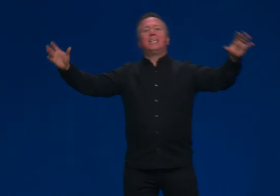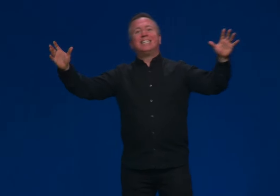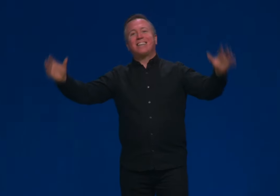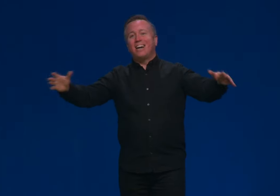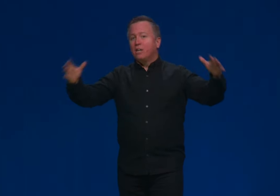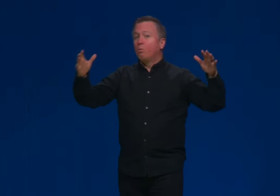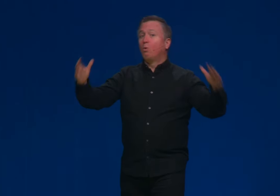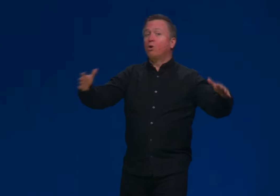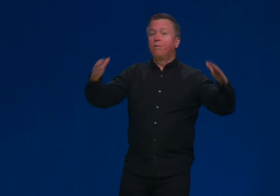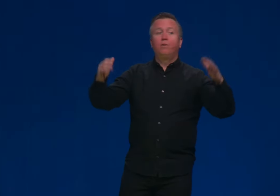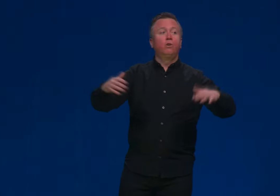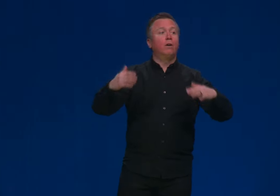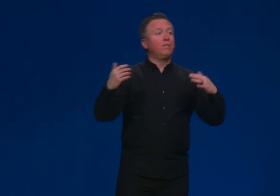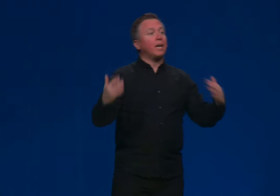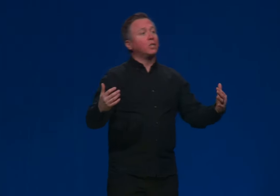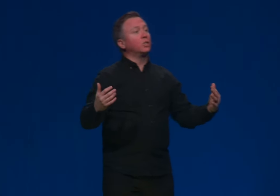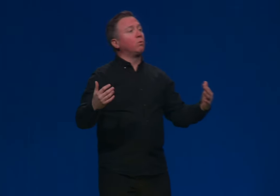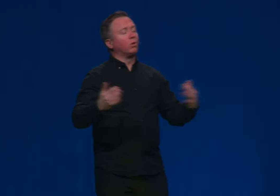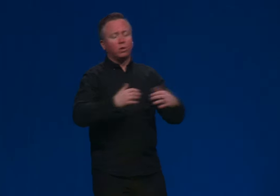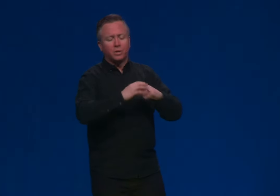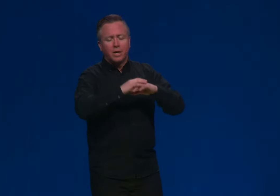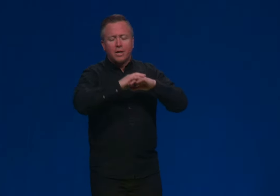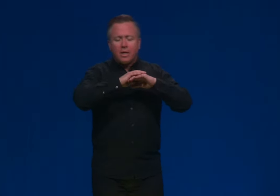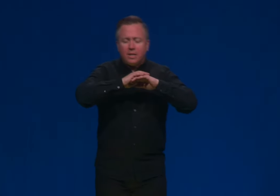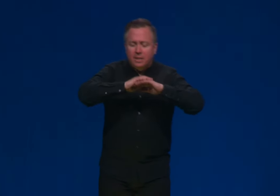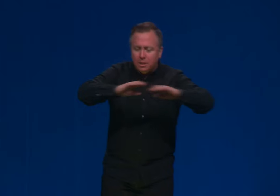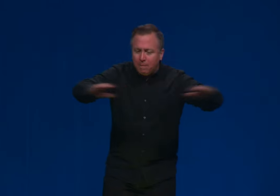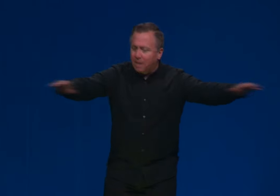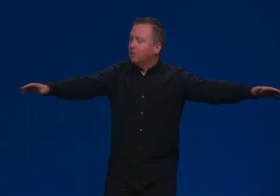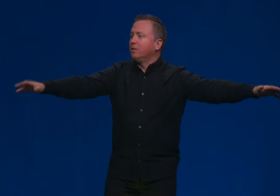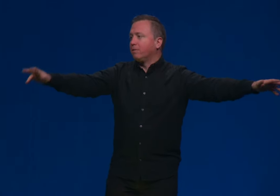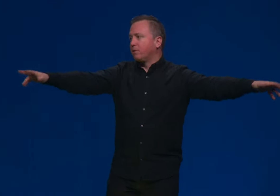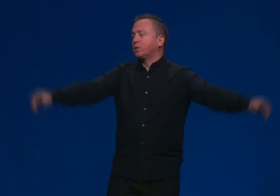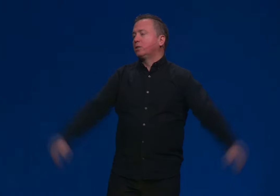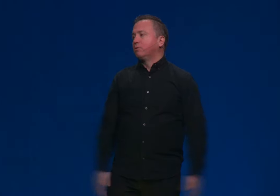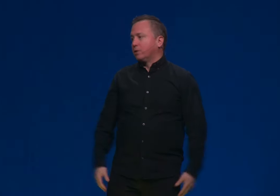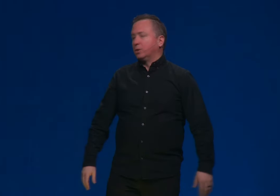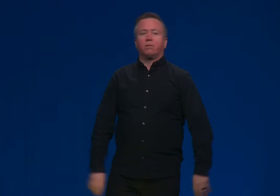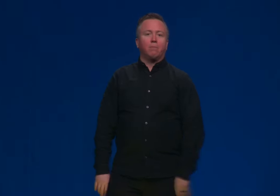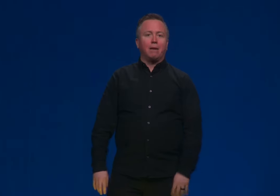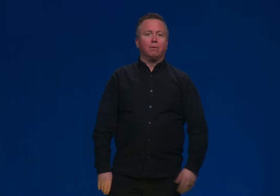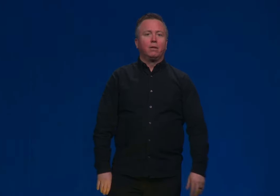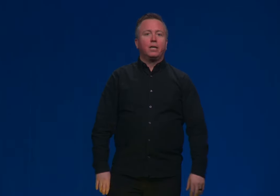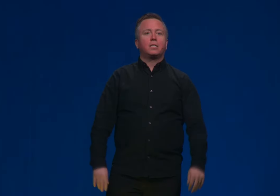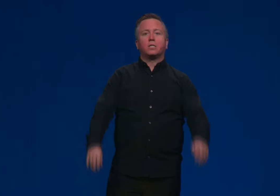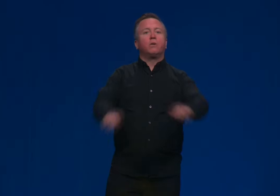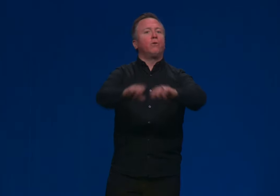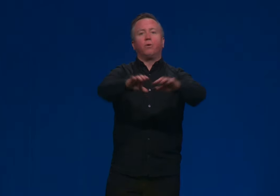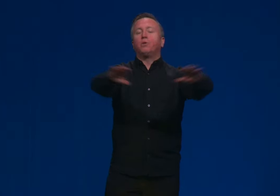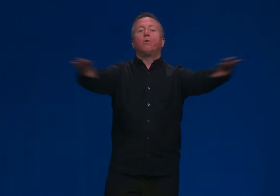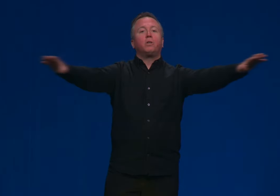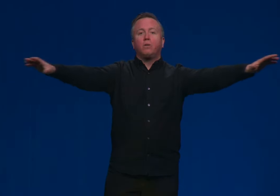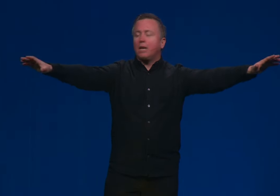the entire worldview of the ancient world is dismantled. In the first two verses of the Bible, it says, No, no, no, you.